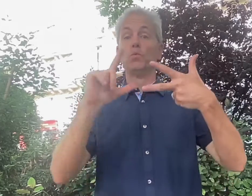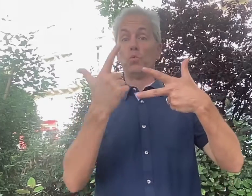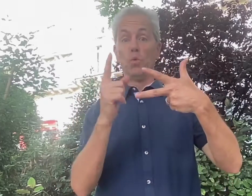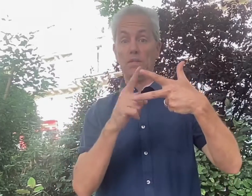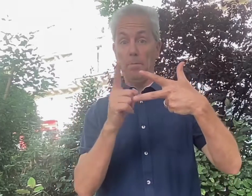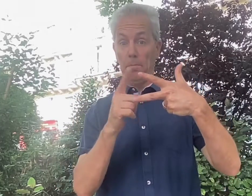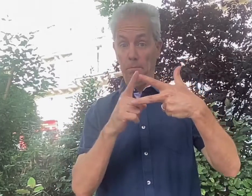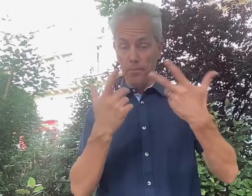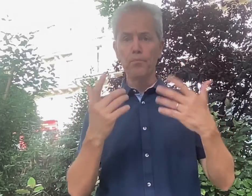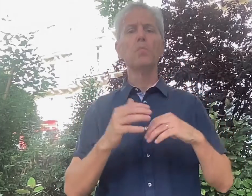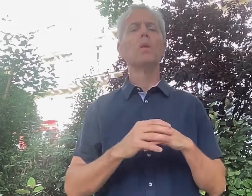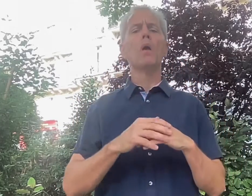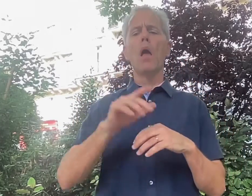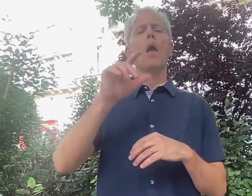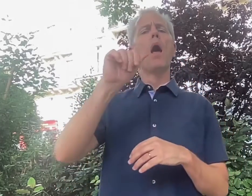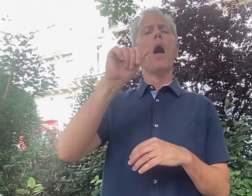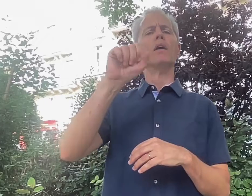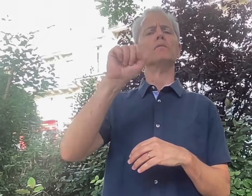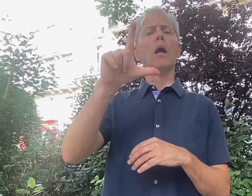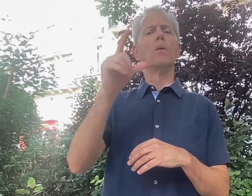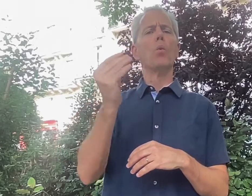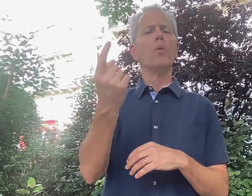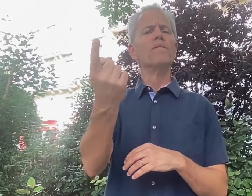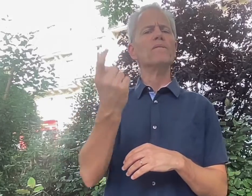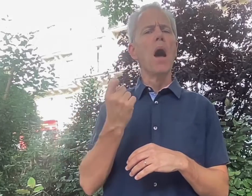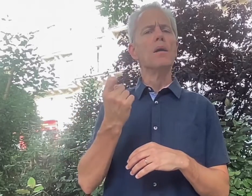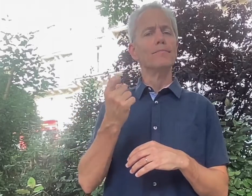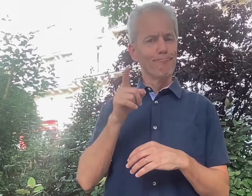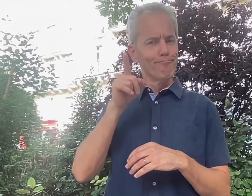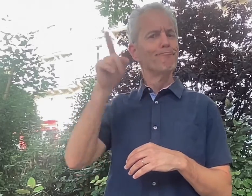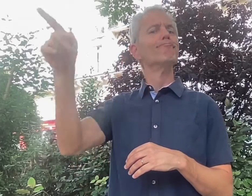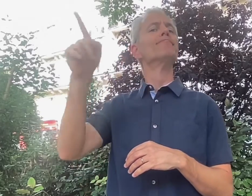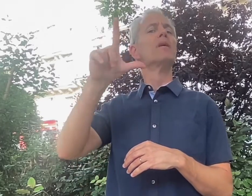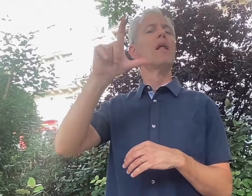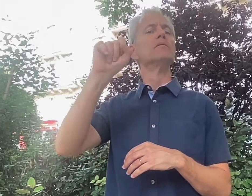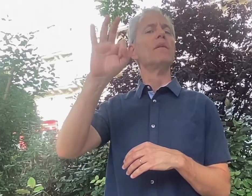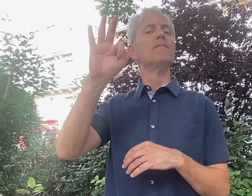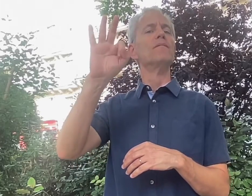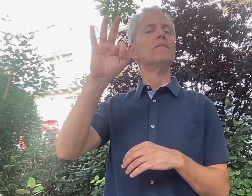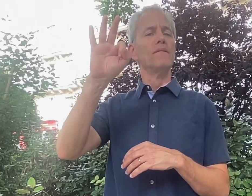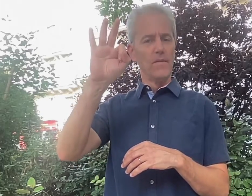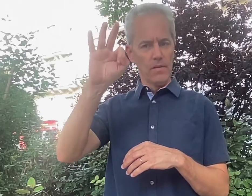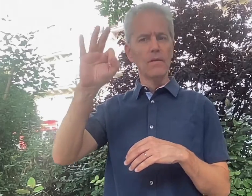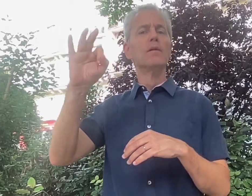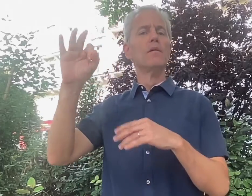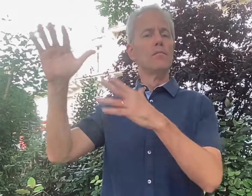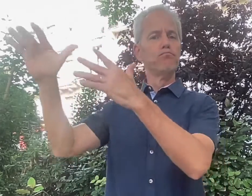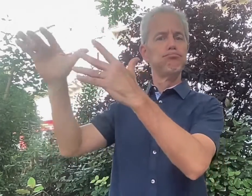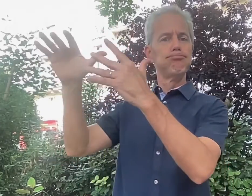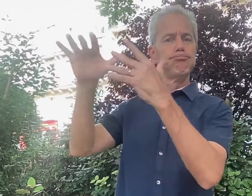Secondly, American Sign Language has its origins in LSF.